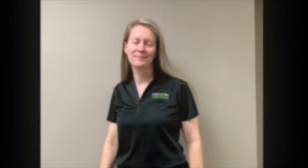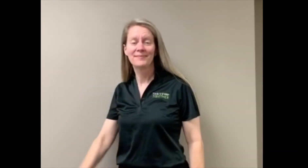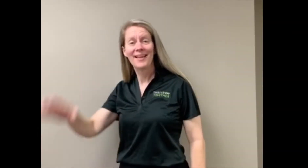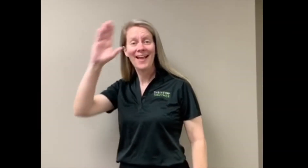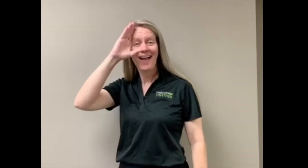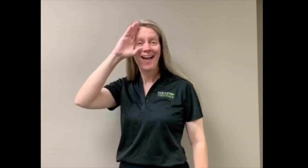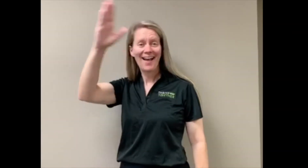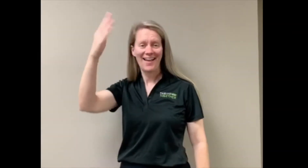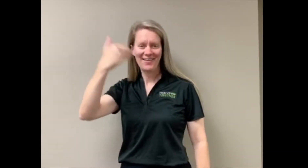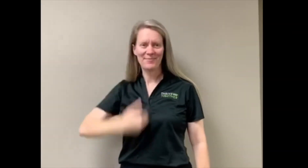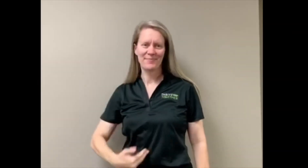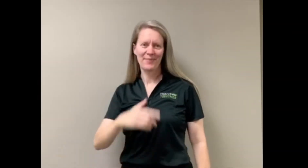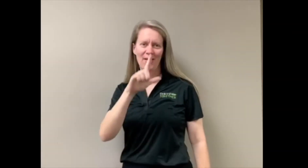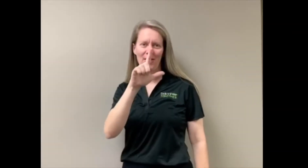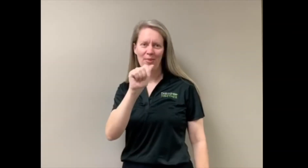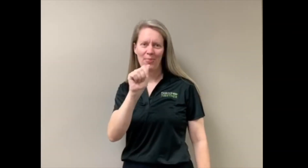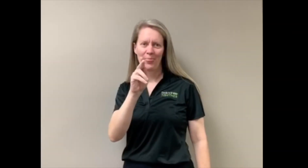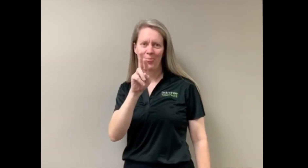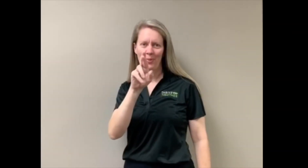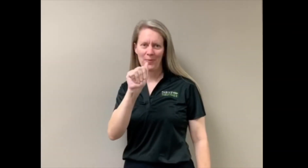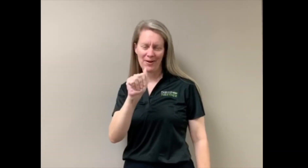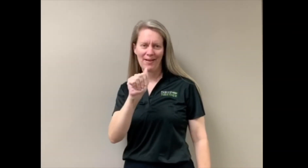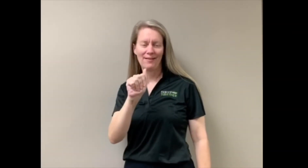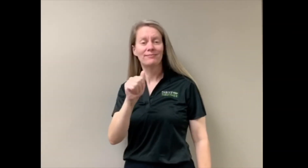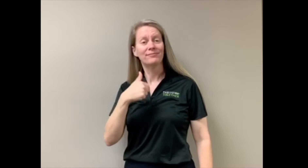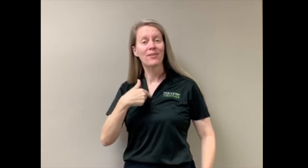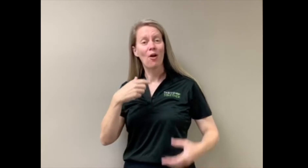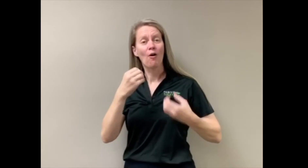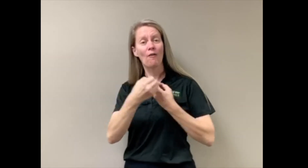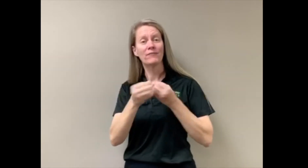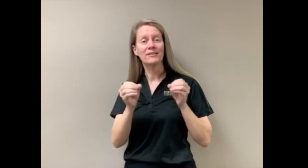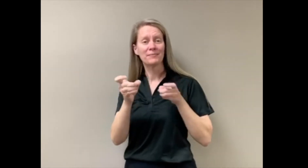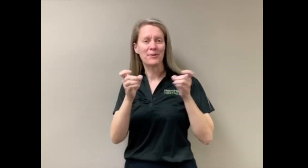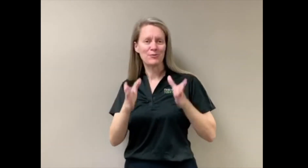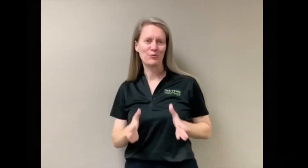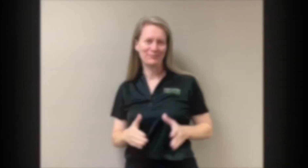Hi! I'm Laura, the Office Manager.